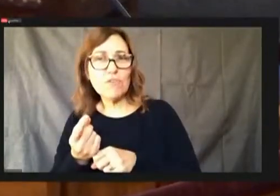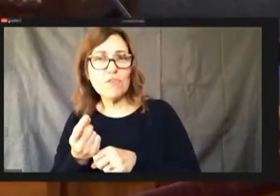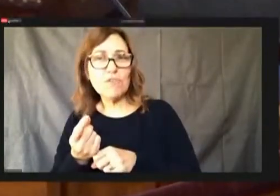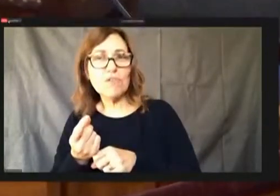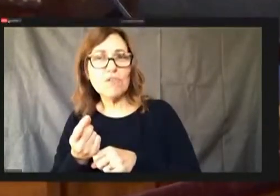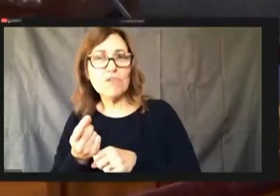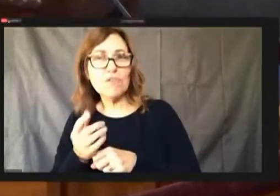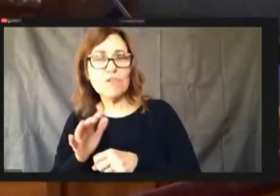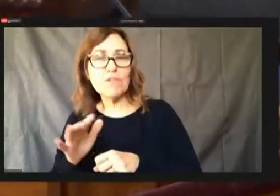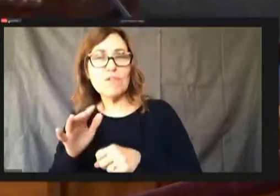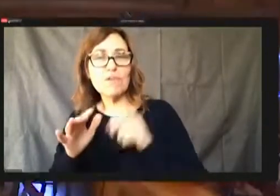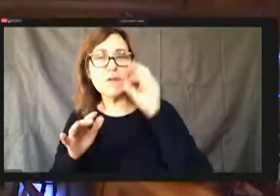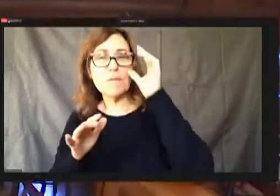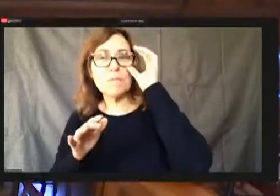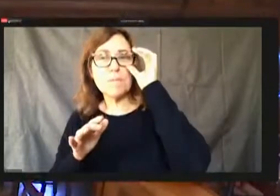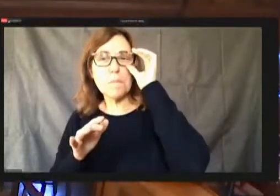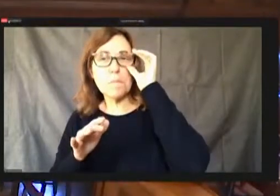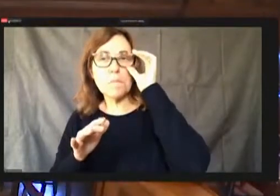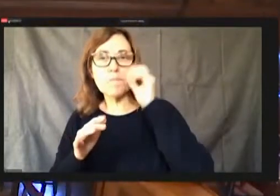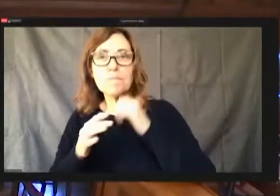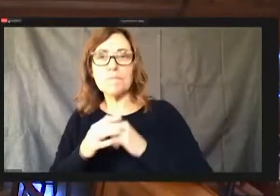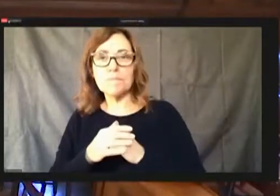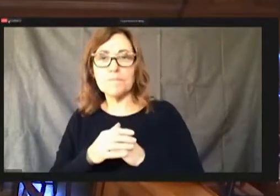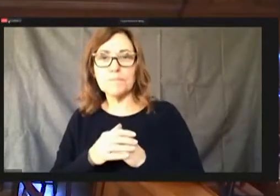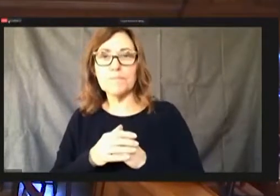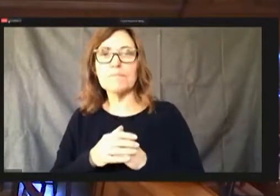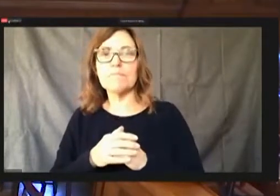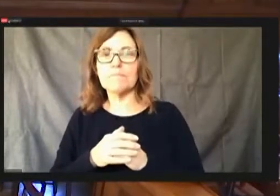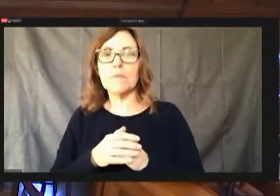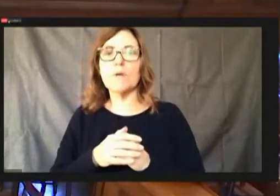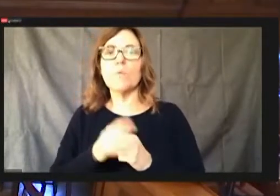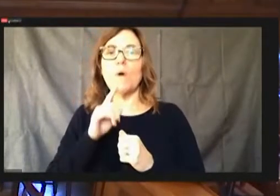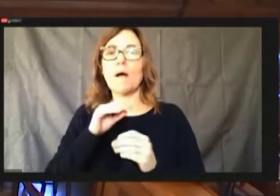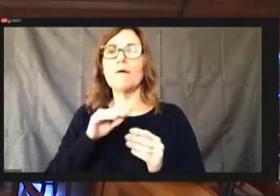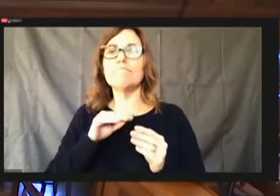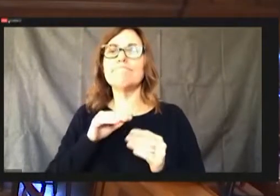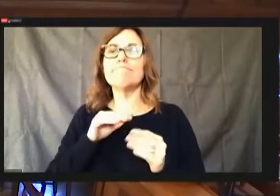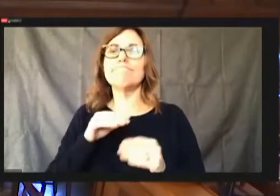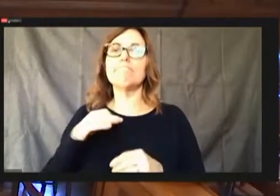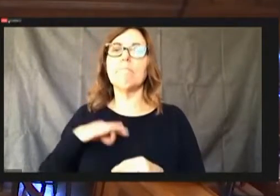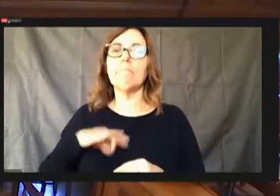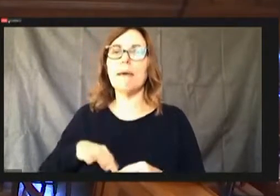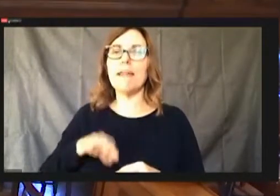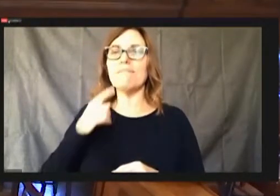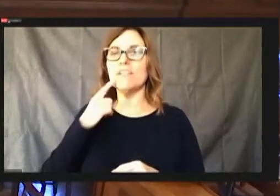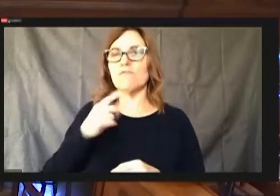Putting benefits for the two positions, ,. Okay.